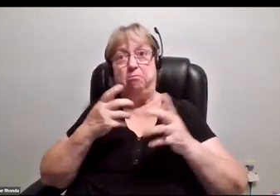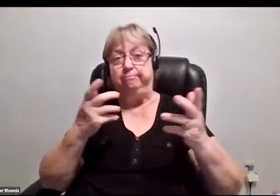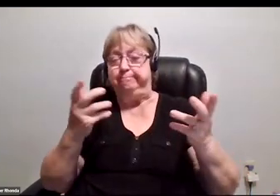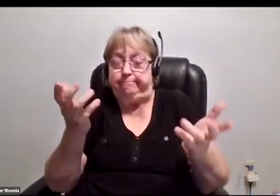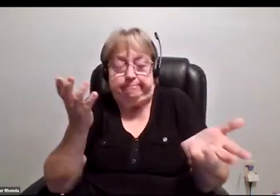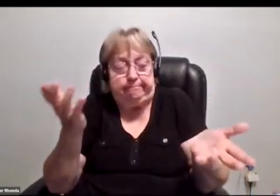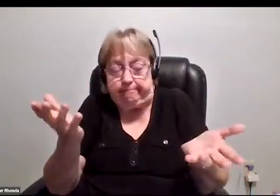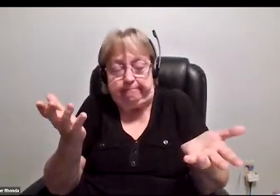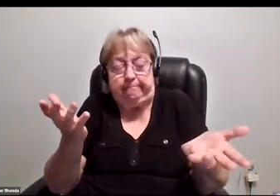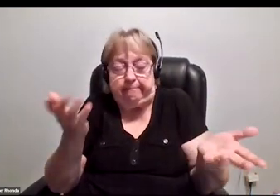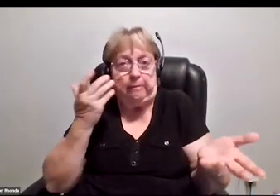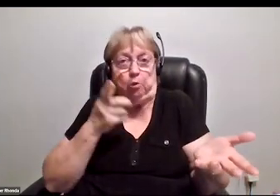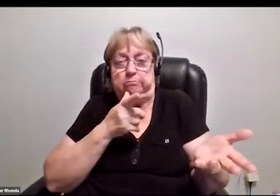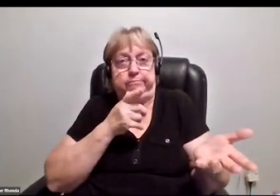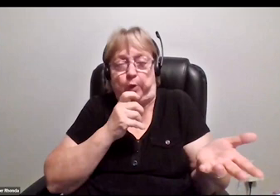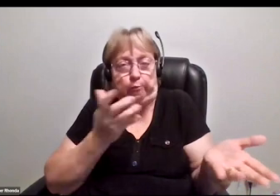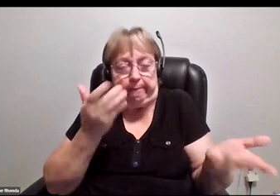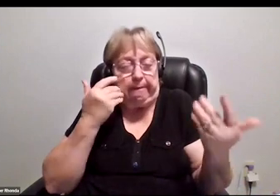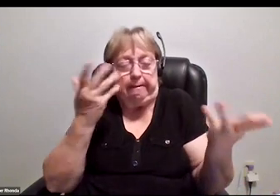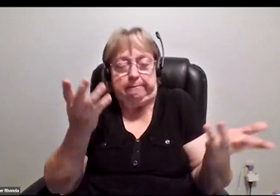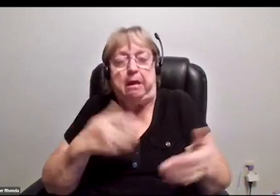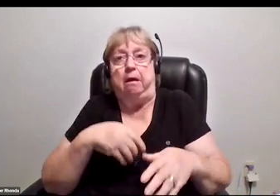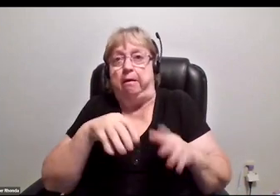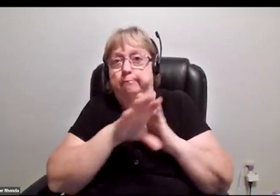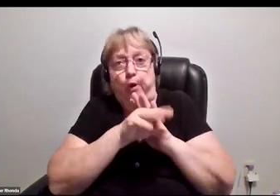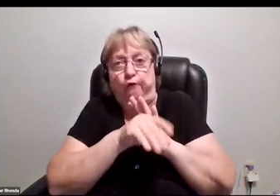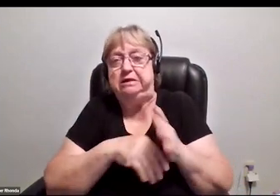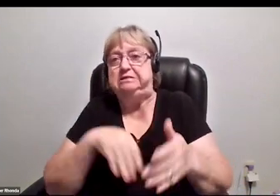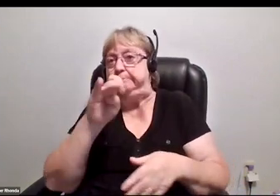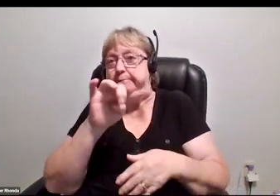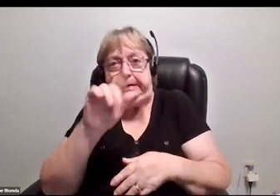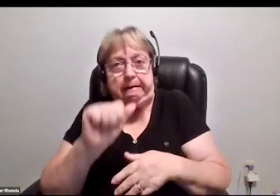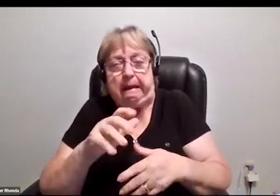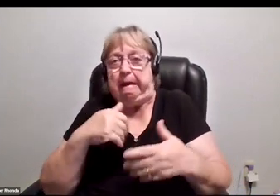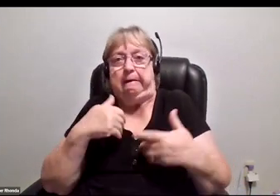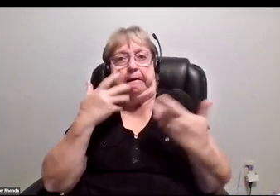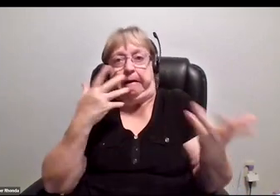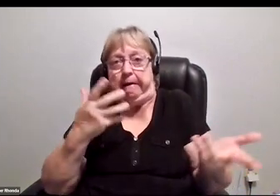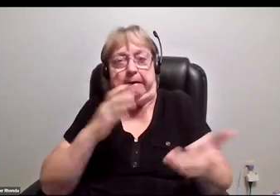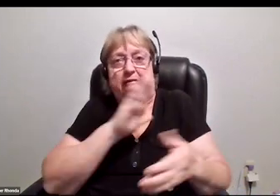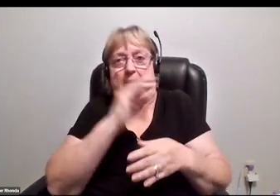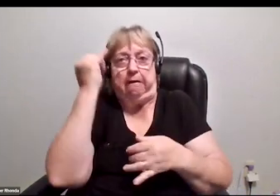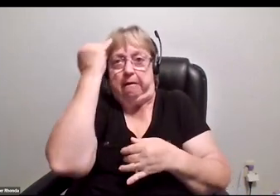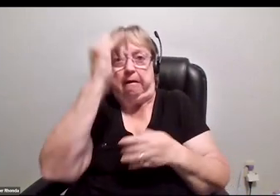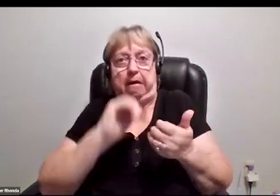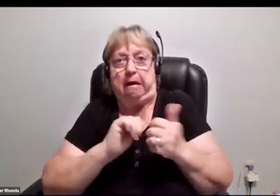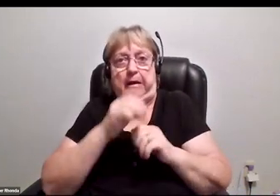At the end of the day, you as an individual, if you also carry that internalized ableism,